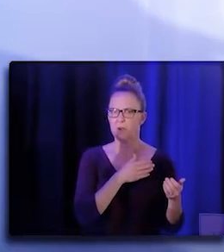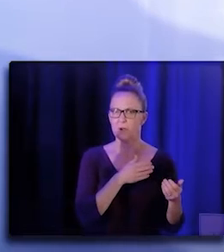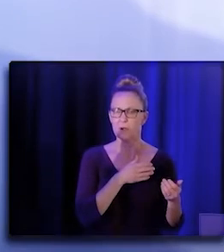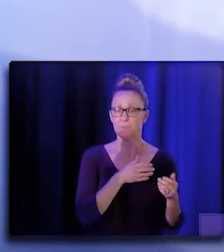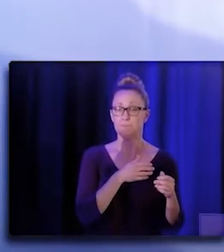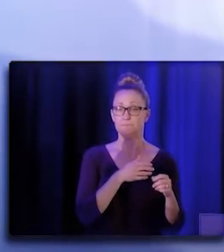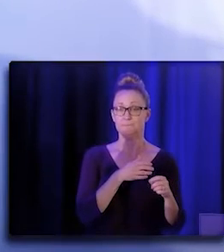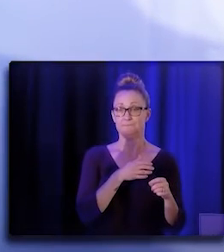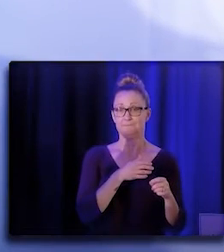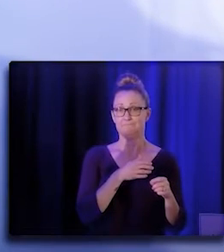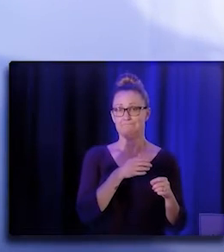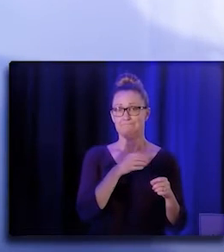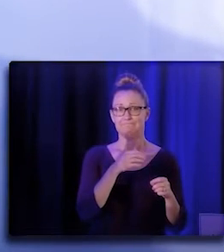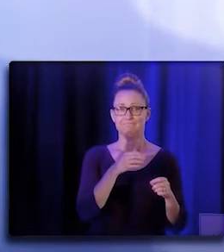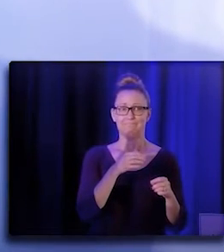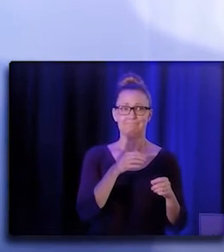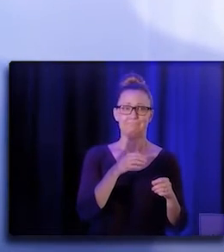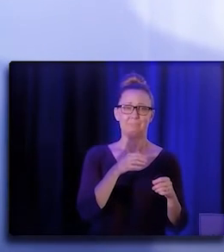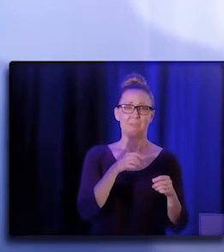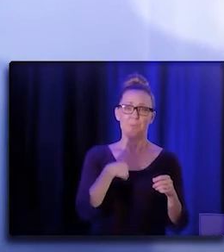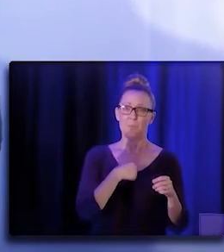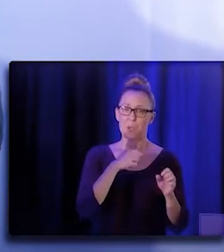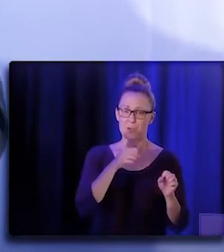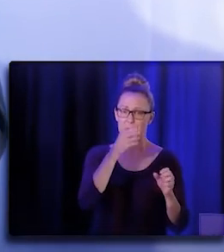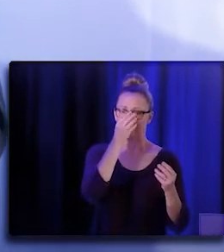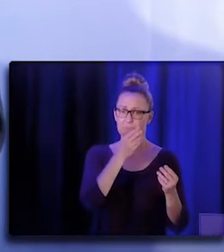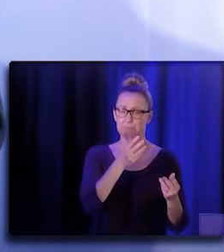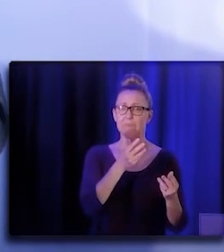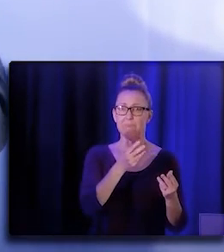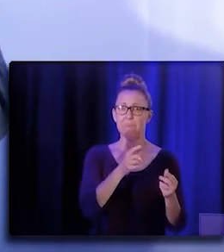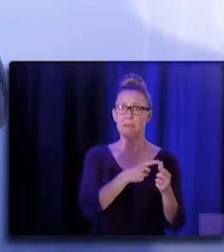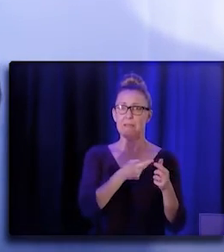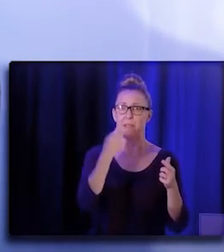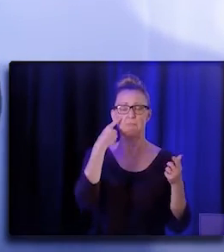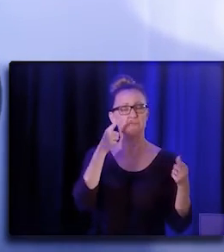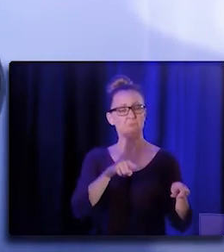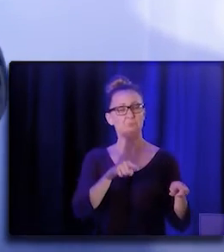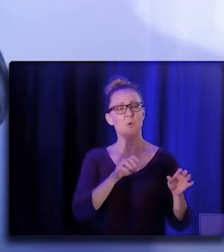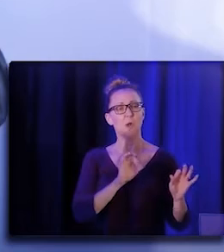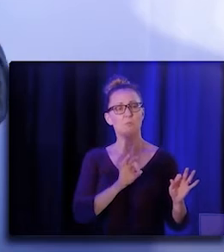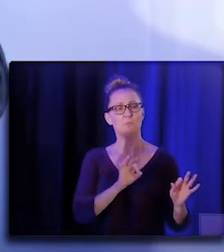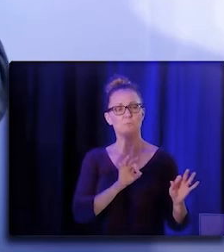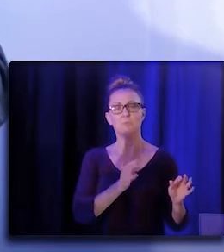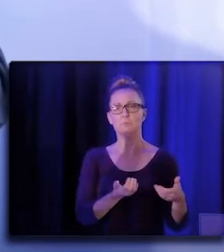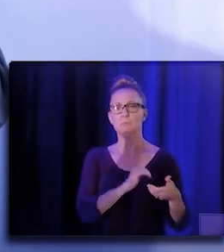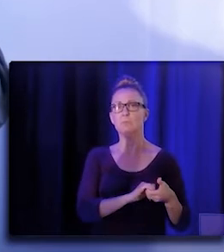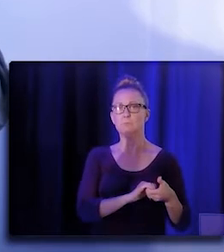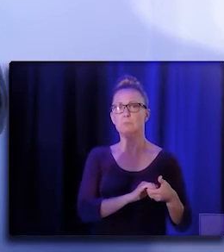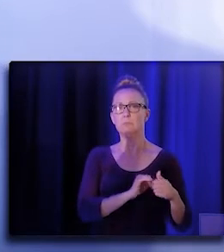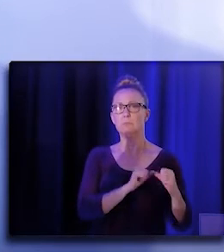regardless of he, she, they, we would tell them and cosign and that cosign bridges some of that mistrust.